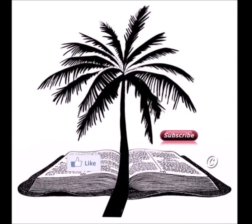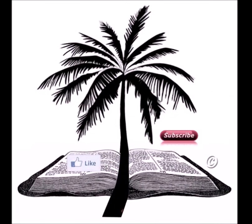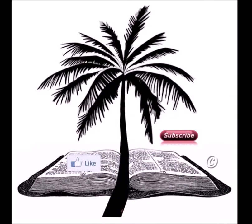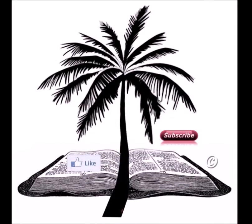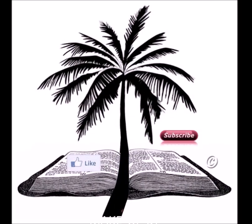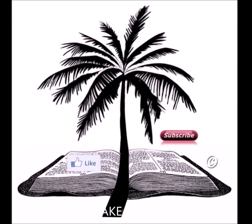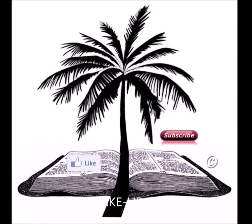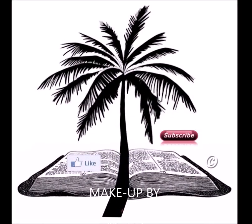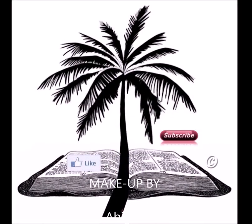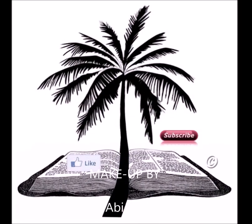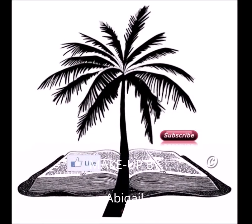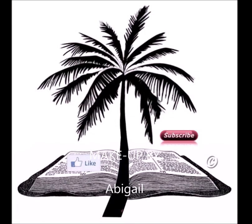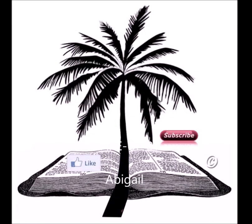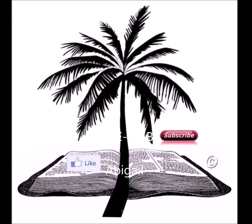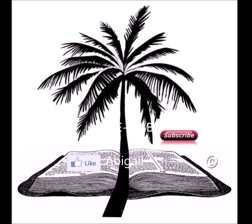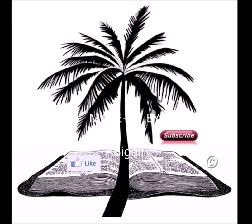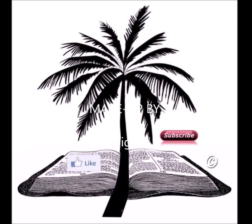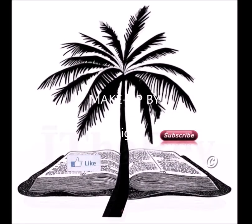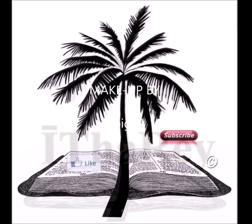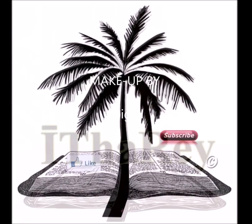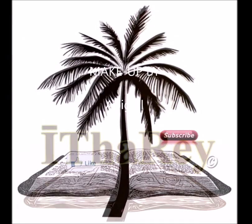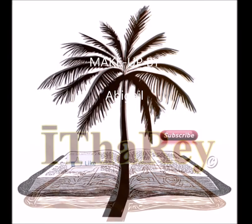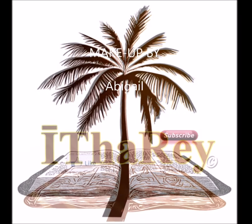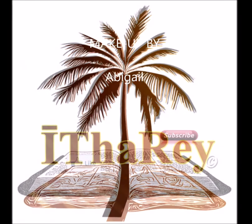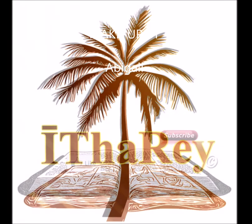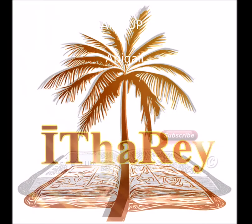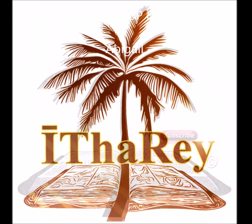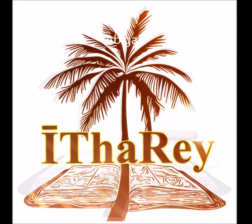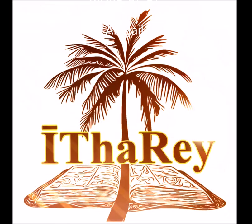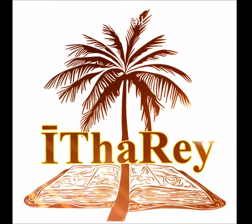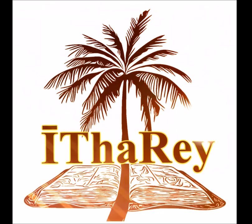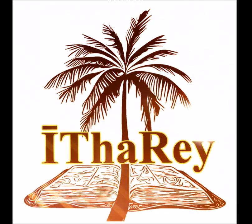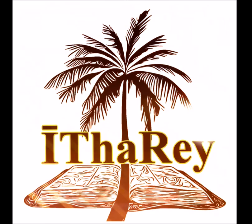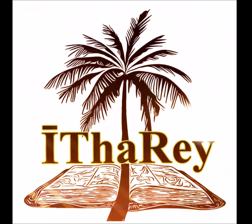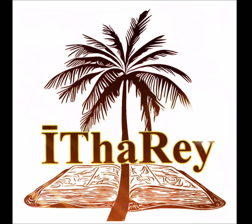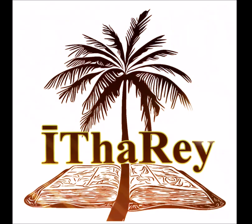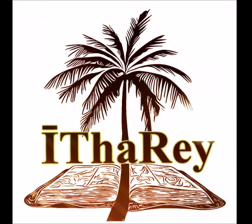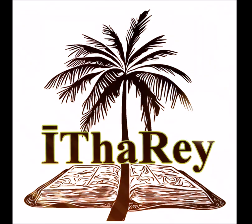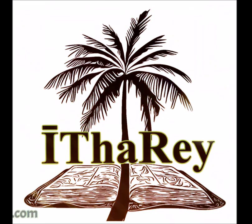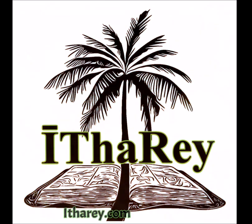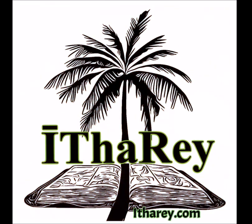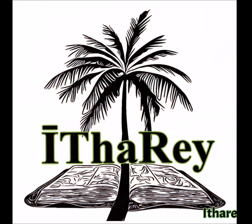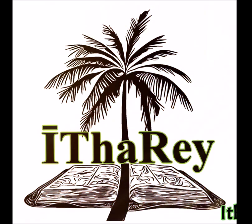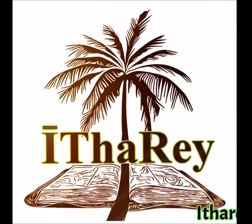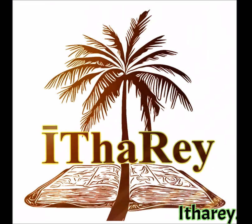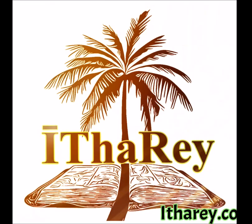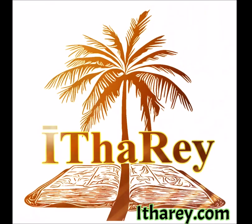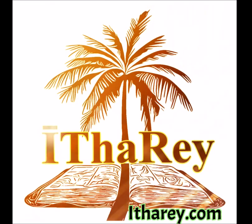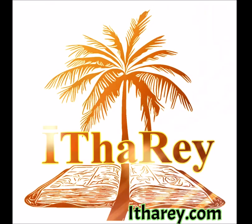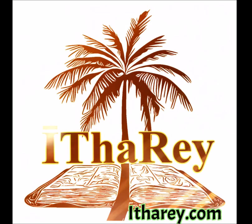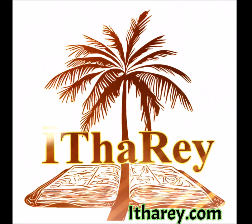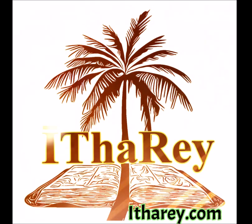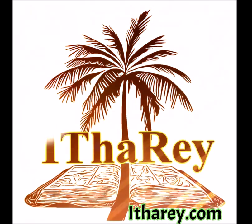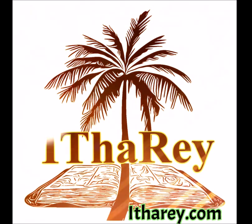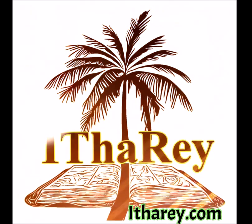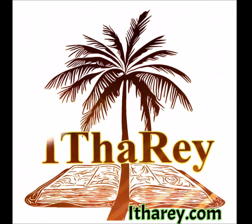and if you have any questions I will try to be available to answer them.